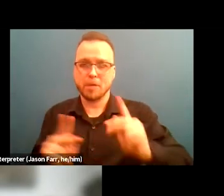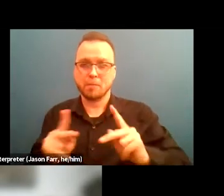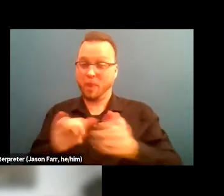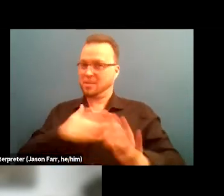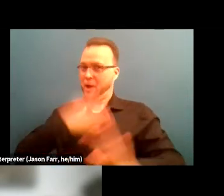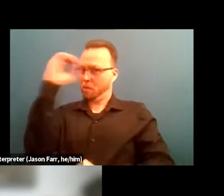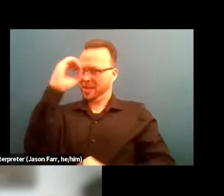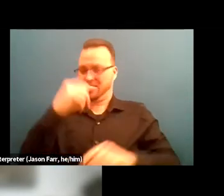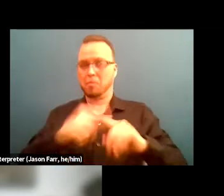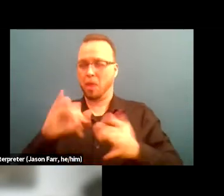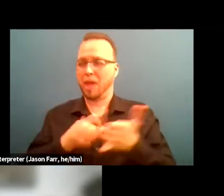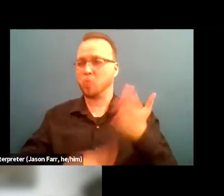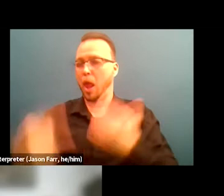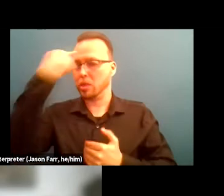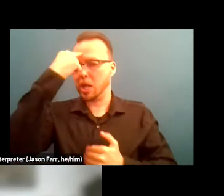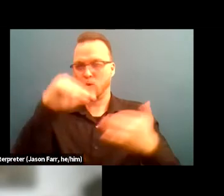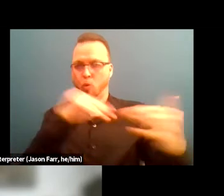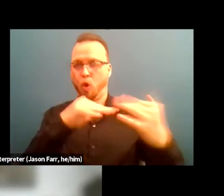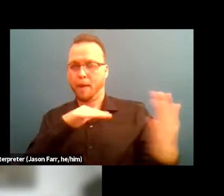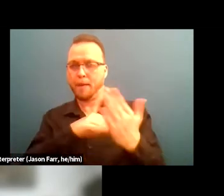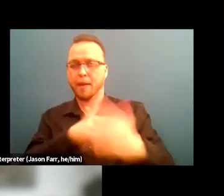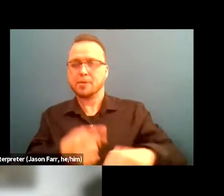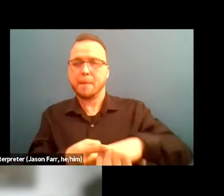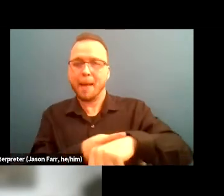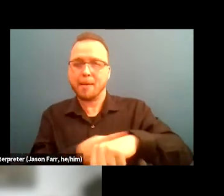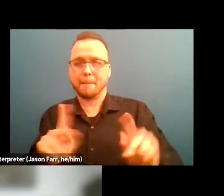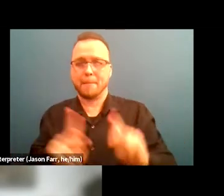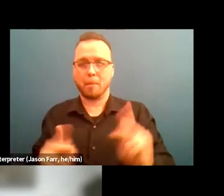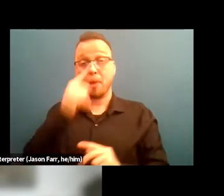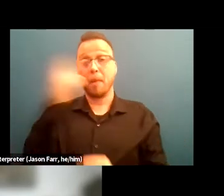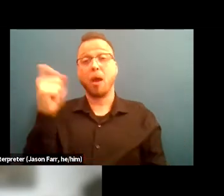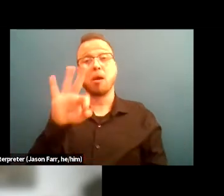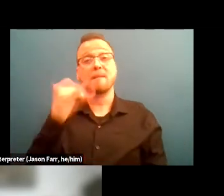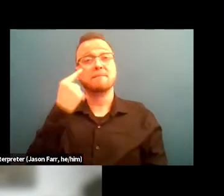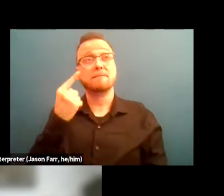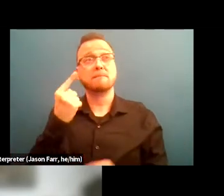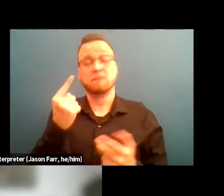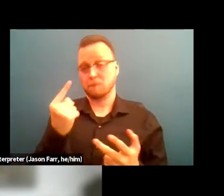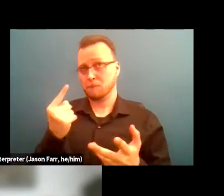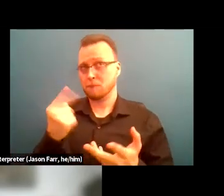that it was a war on melanated folks because if you, I understand in session one,